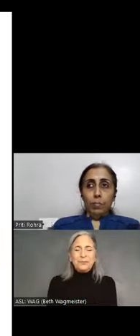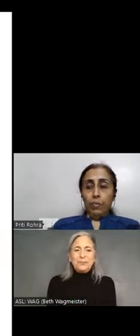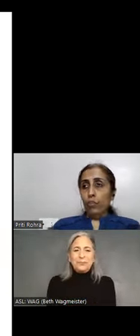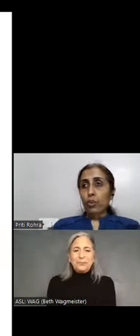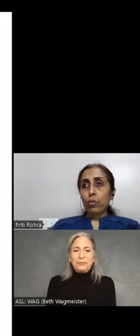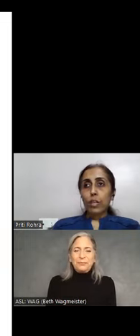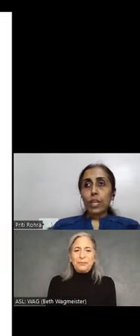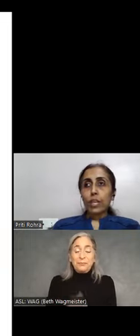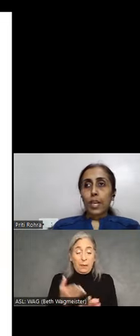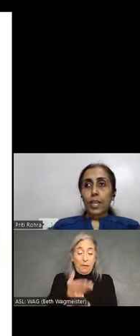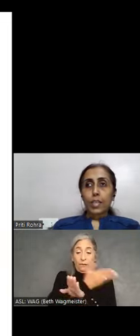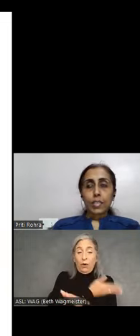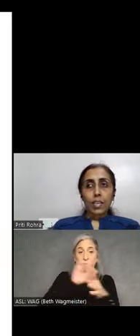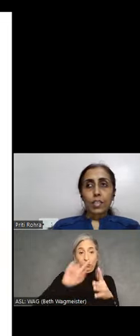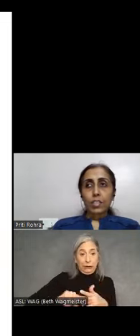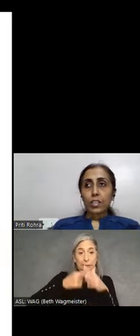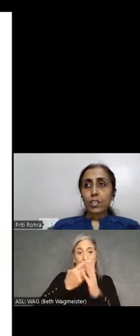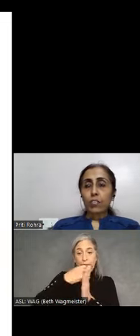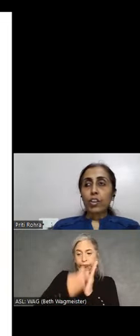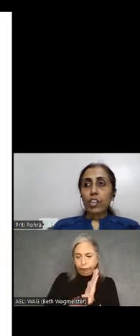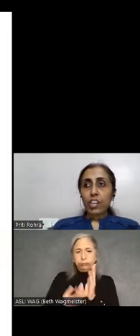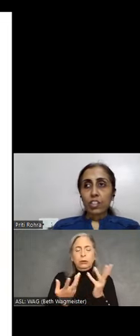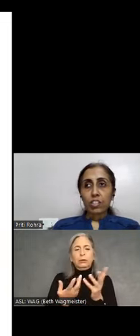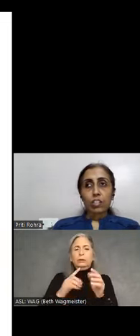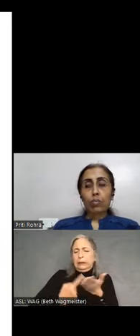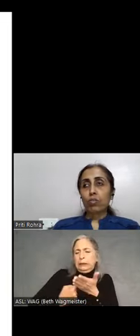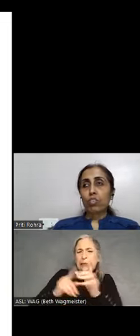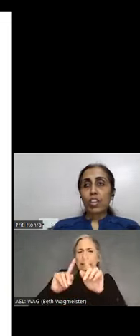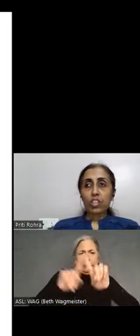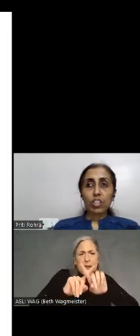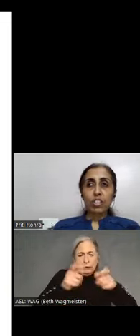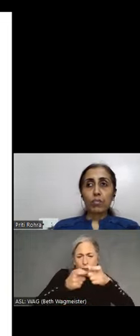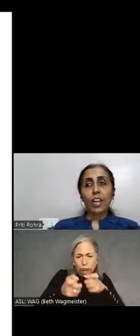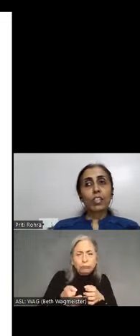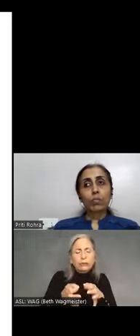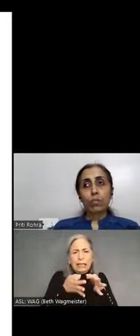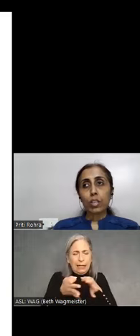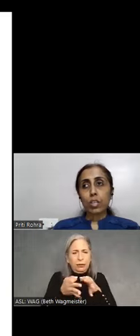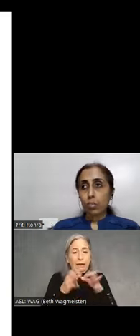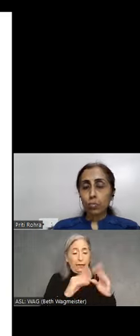Before we go in and discuss the different details throughout the session, I would like to introduce